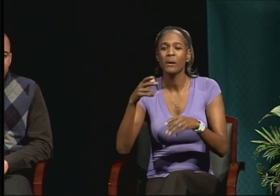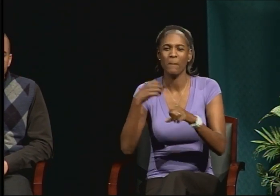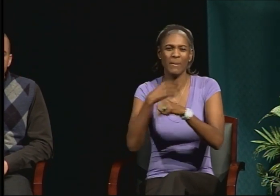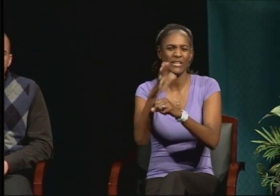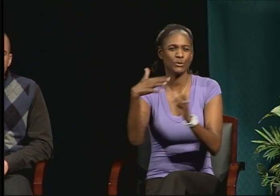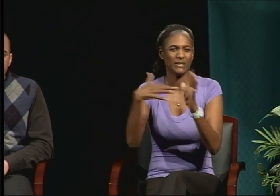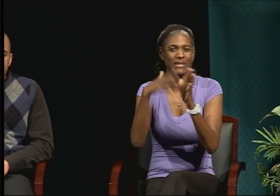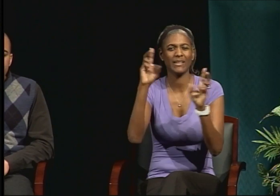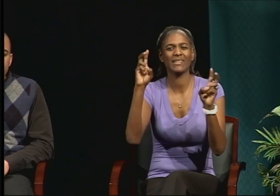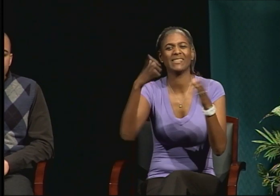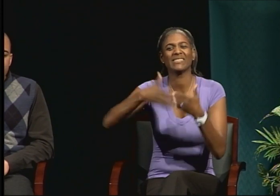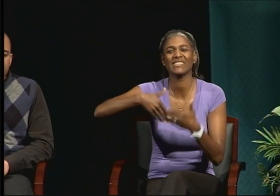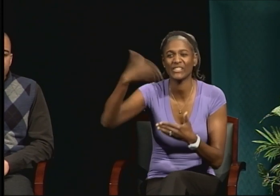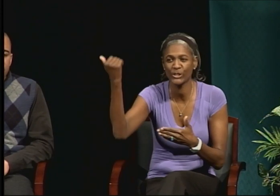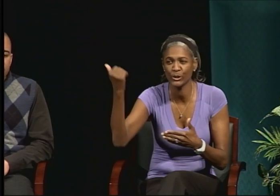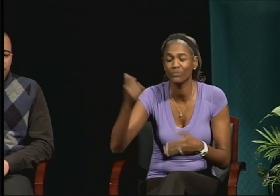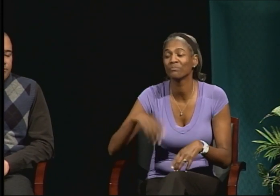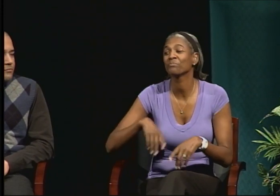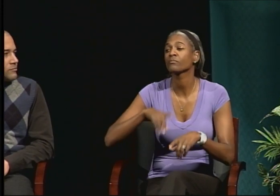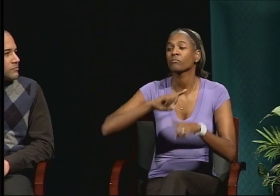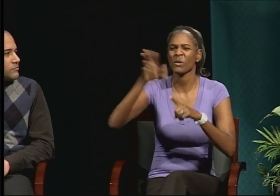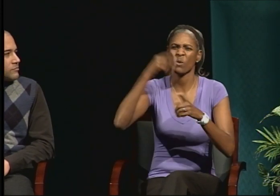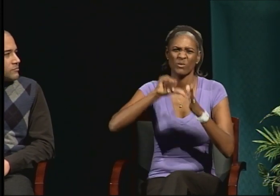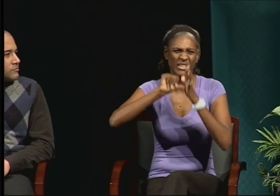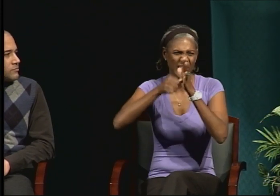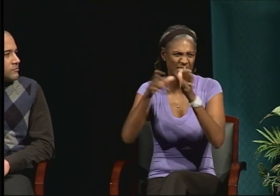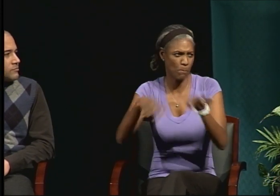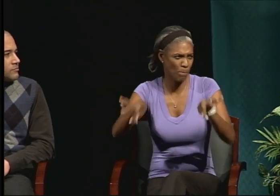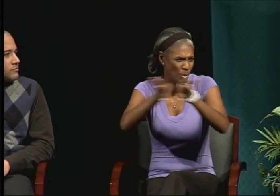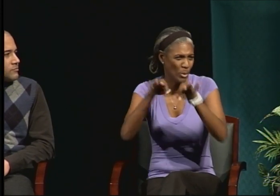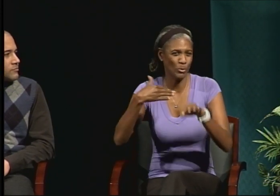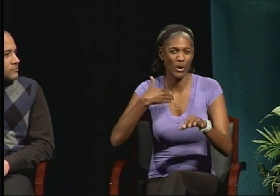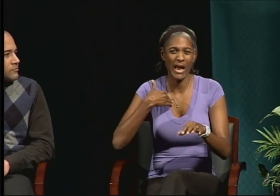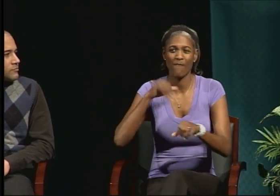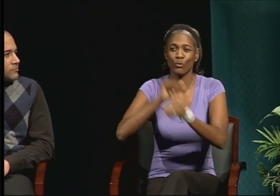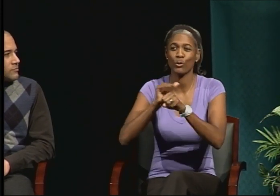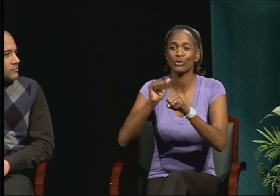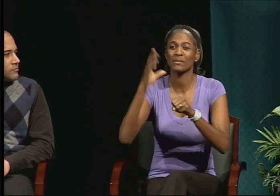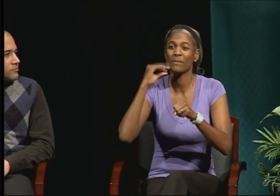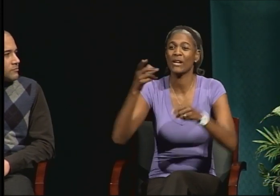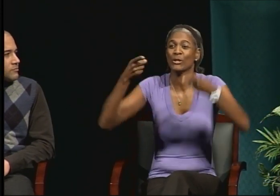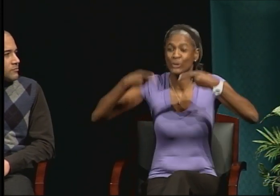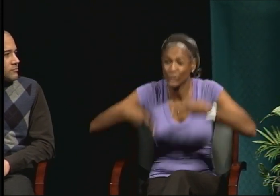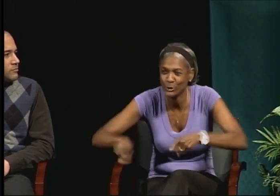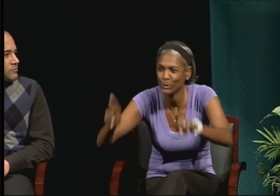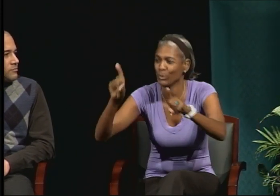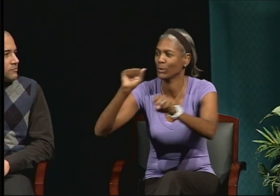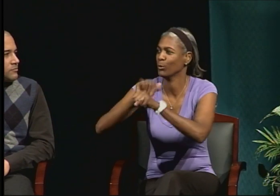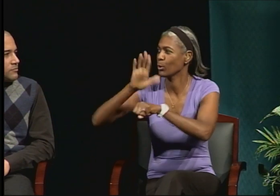And it's also very important to have work experience while you're working on a PhD. I did not do that in my situation.